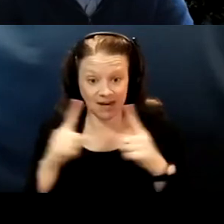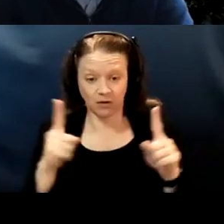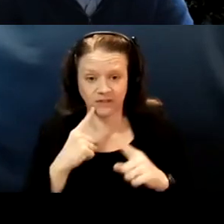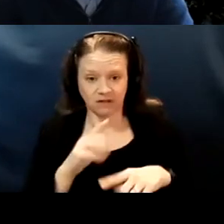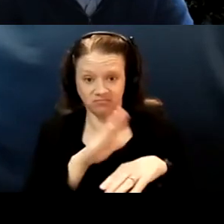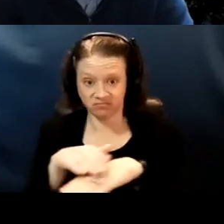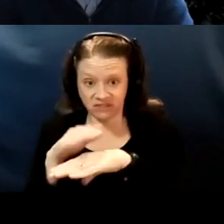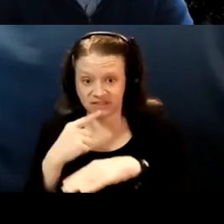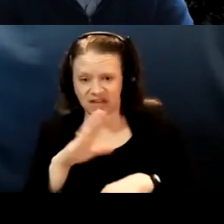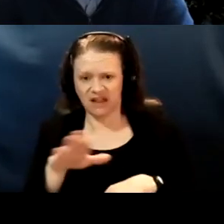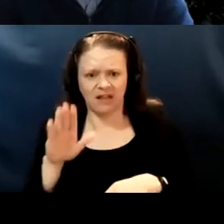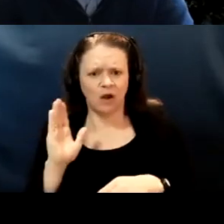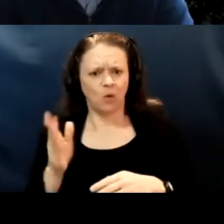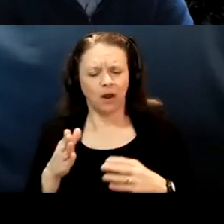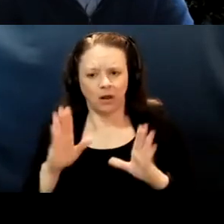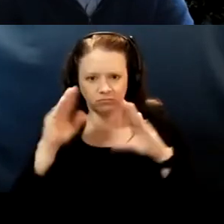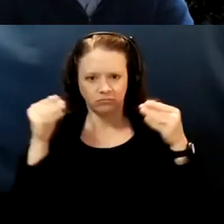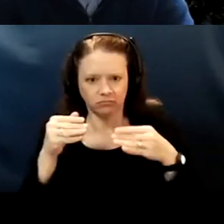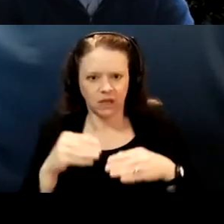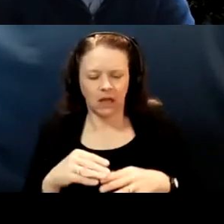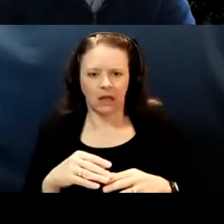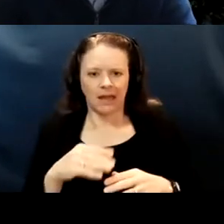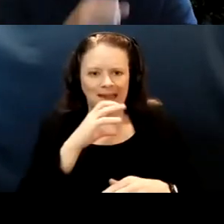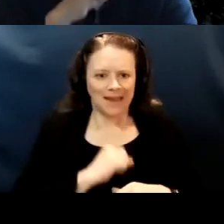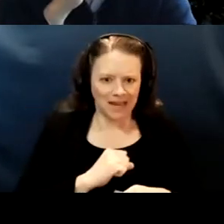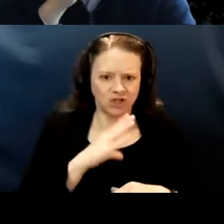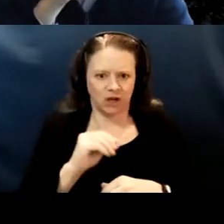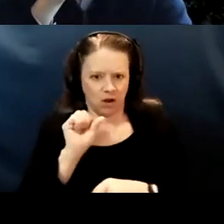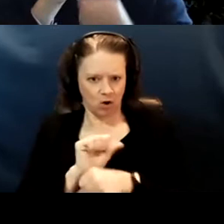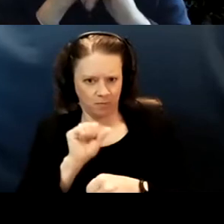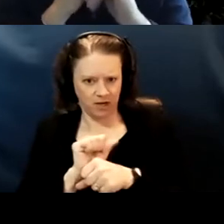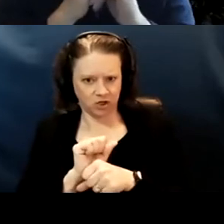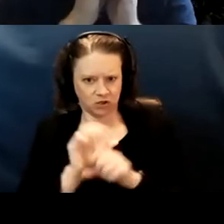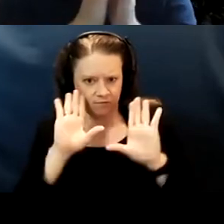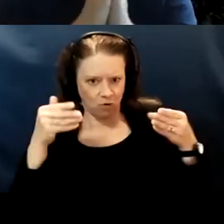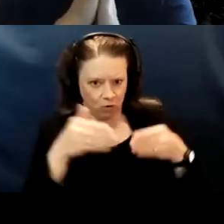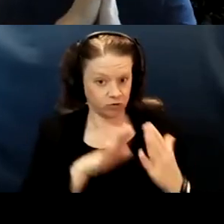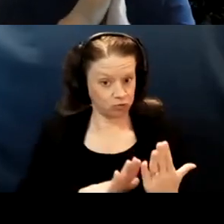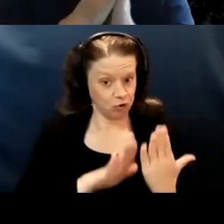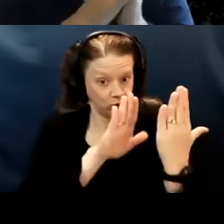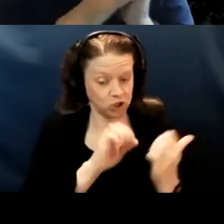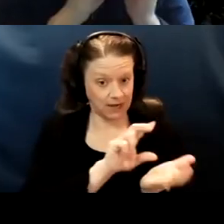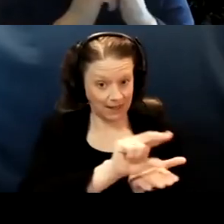toward a very age and occupation heavy approach and allocation. I remember that meeting specifically.